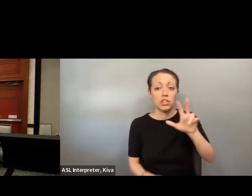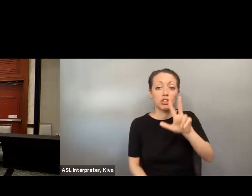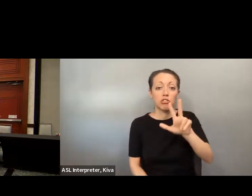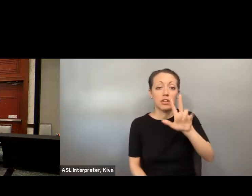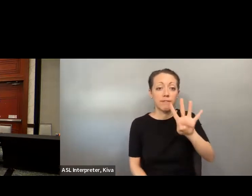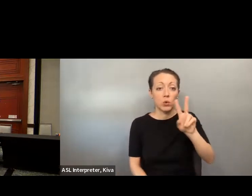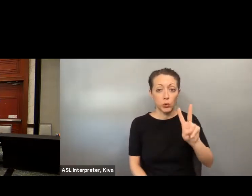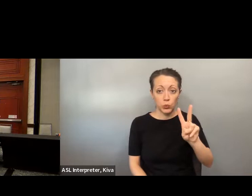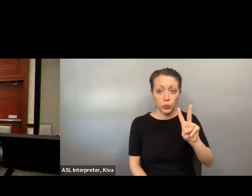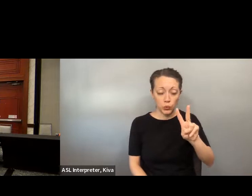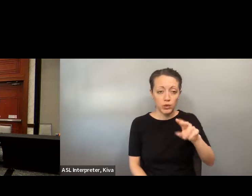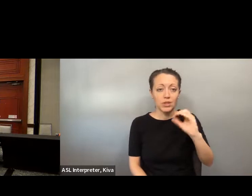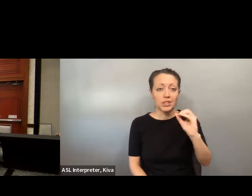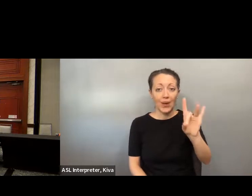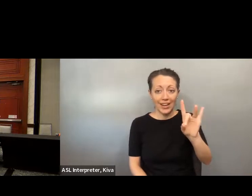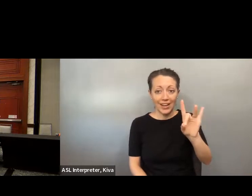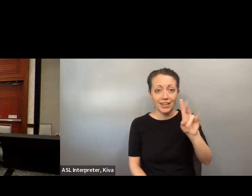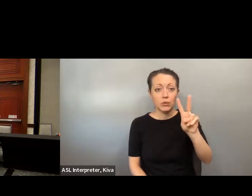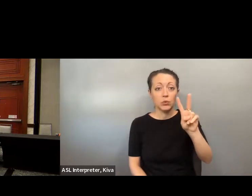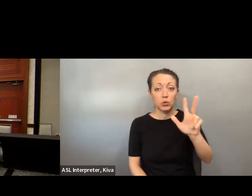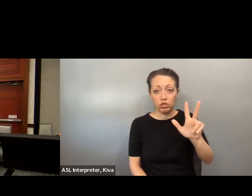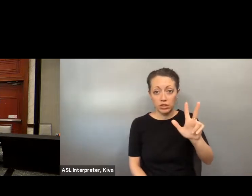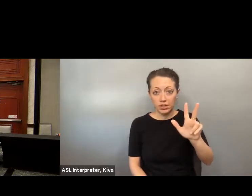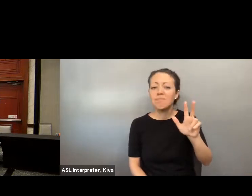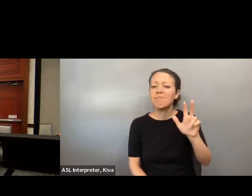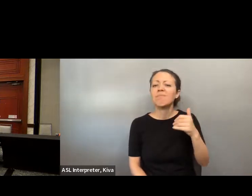a voting hotline. You can find it on our website, but it